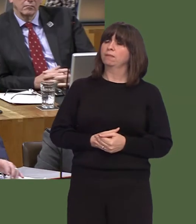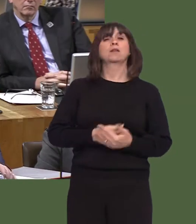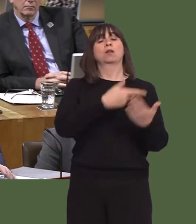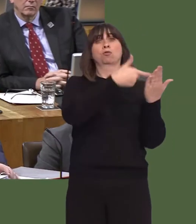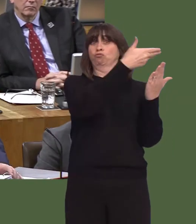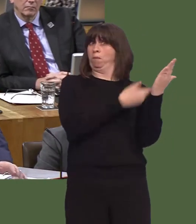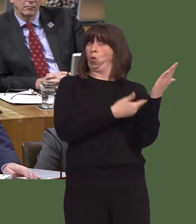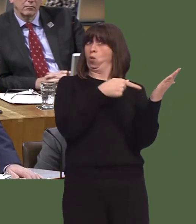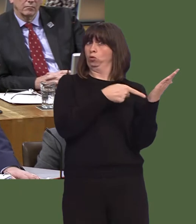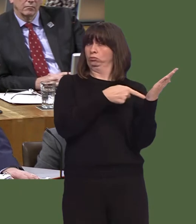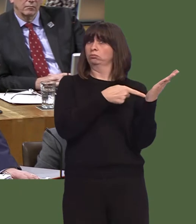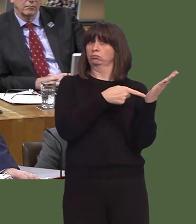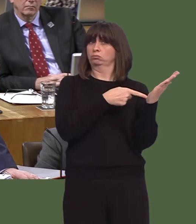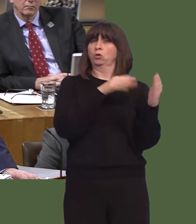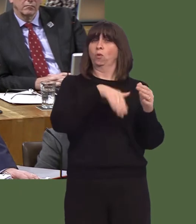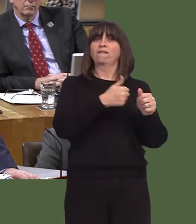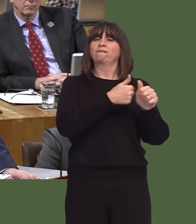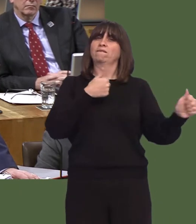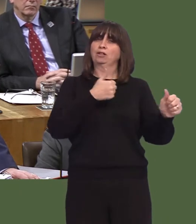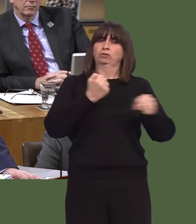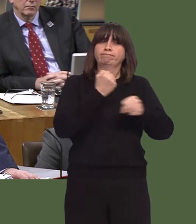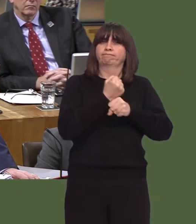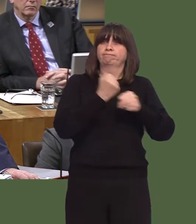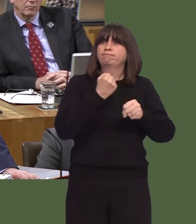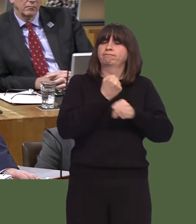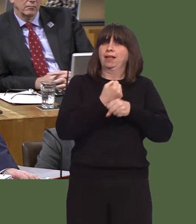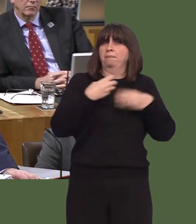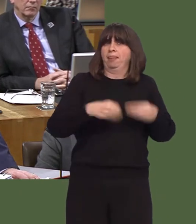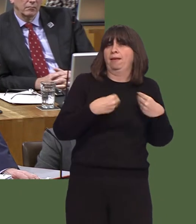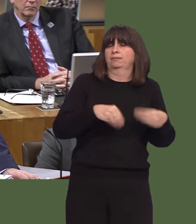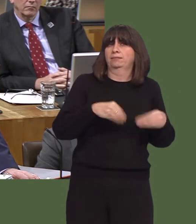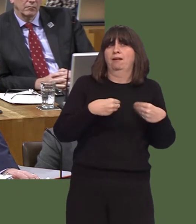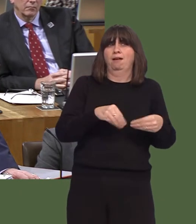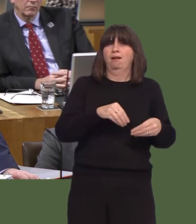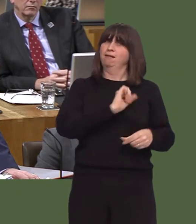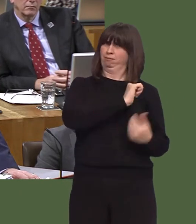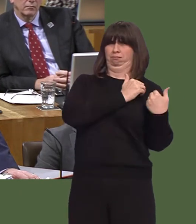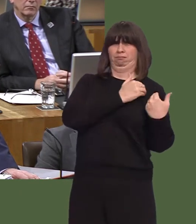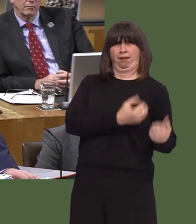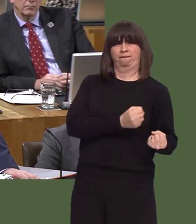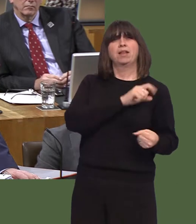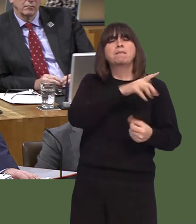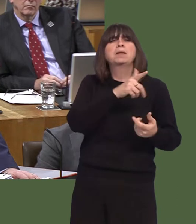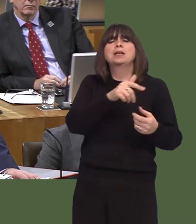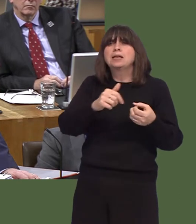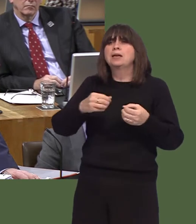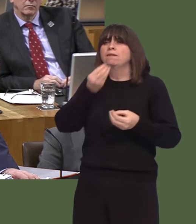‚ chyfrifoldeb y cynhyrchwyr ynglyn ‚ phecynnau bwyd a diod yn cael ei gyhoeddi. Bydd hwnnw'n cael ei gyhoeddi ym mis Chwefror.